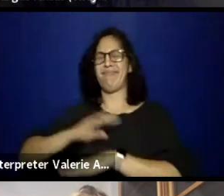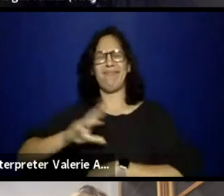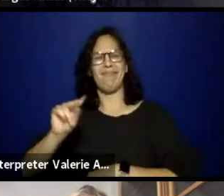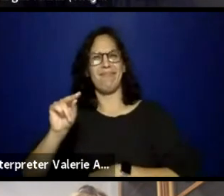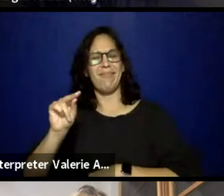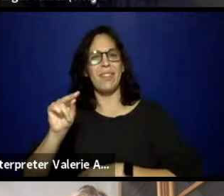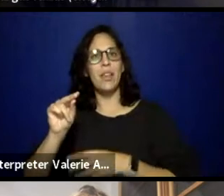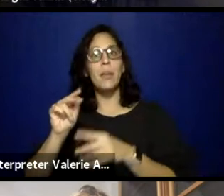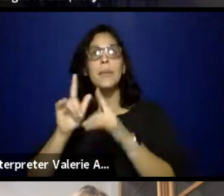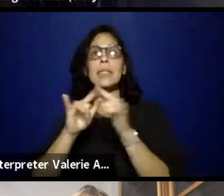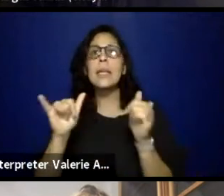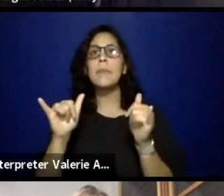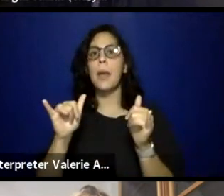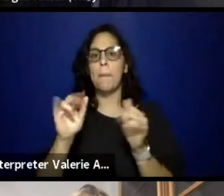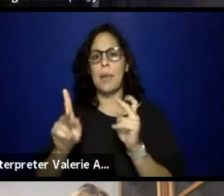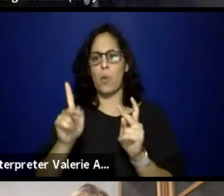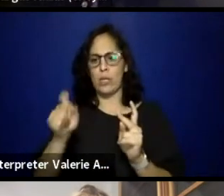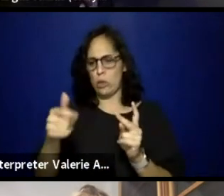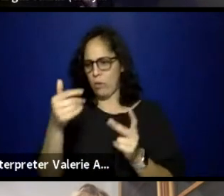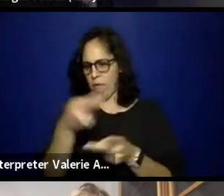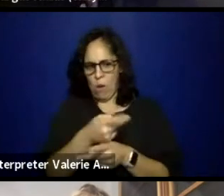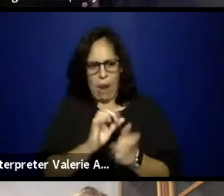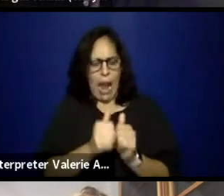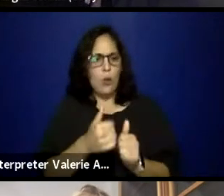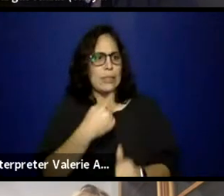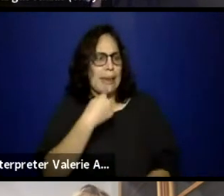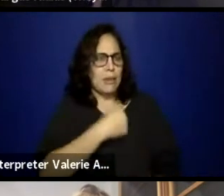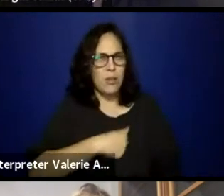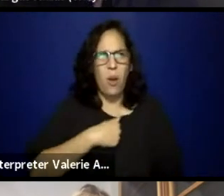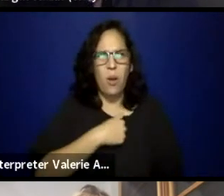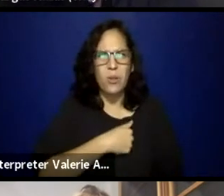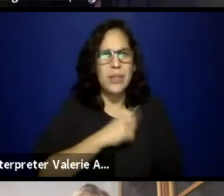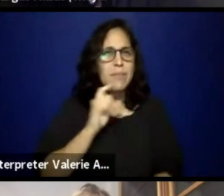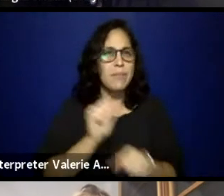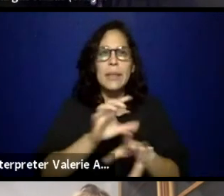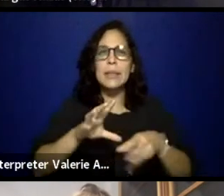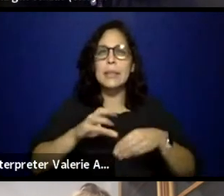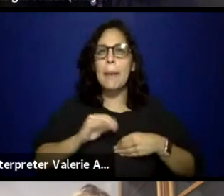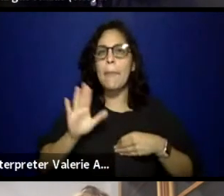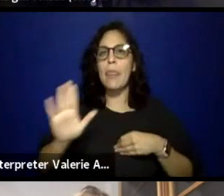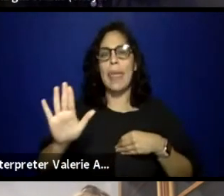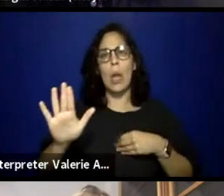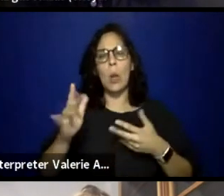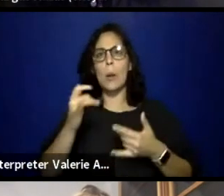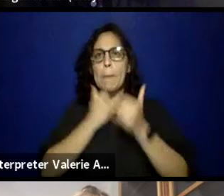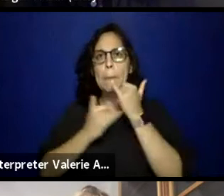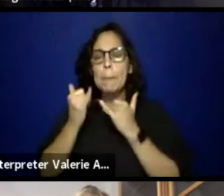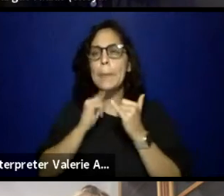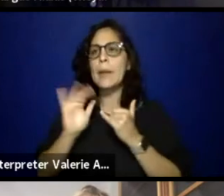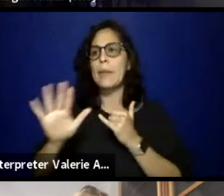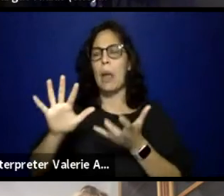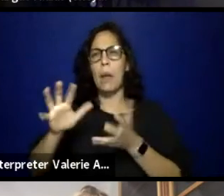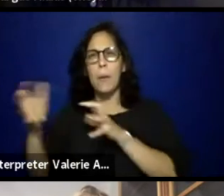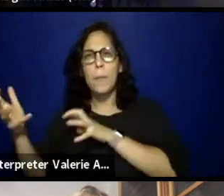to their artists and take responsibility for their own fallibility is always a big rainbow flag.